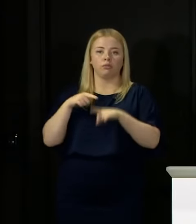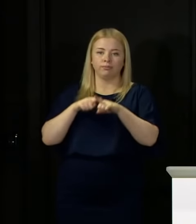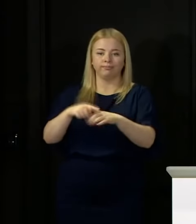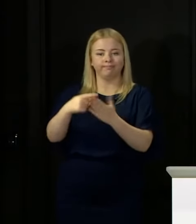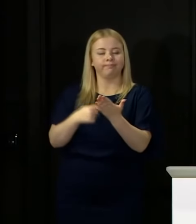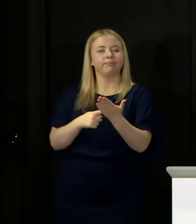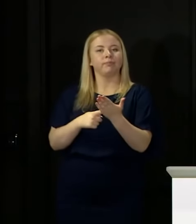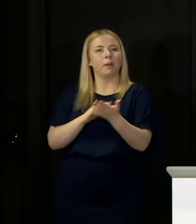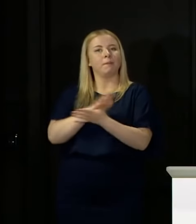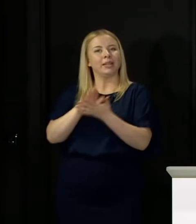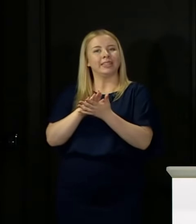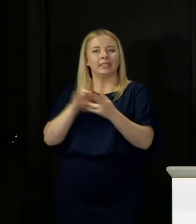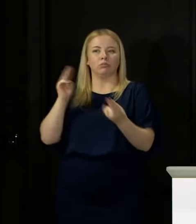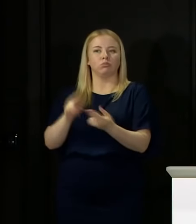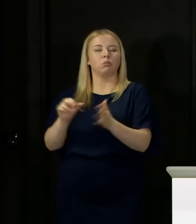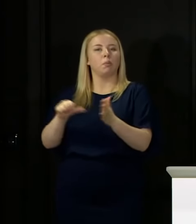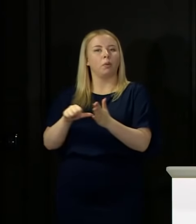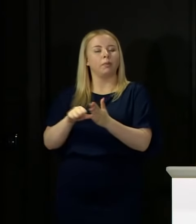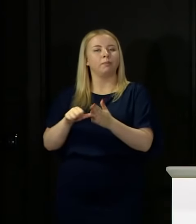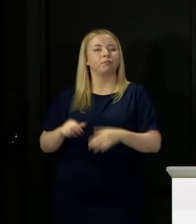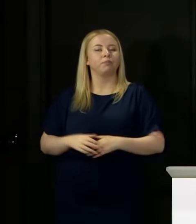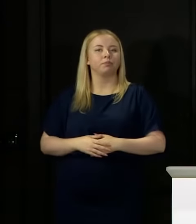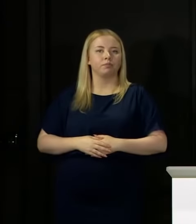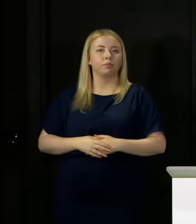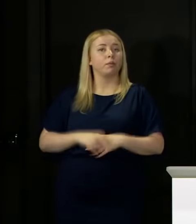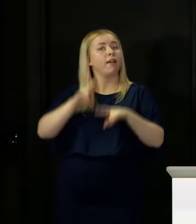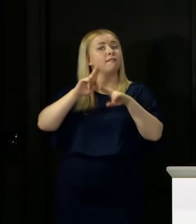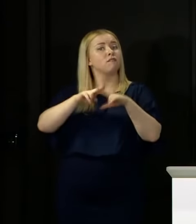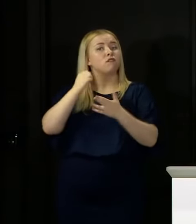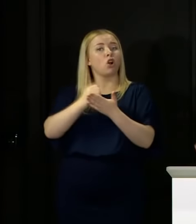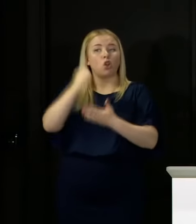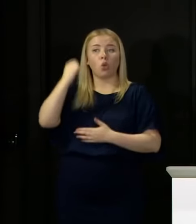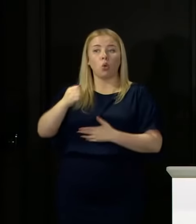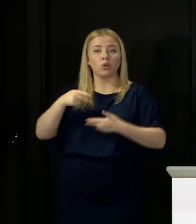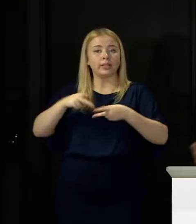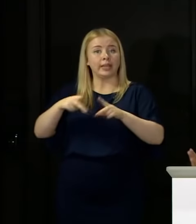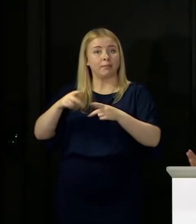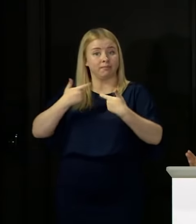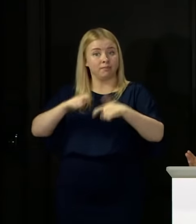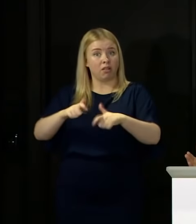Obviously the furlough scheme is still in place and there is still the opportunity of